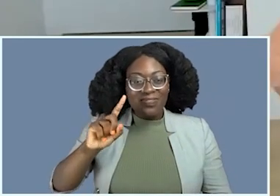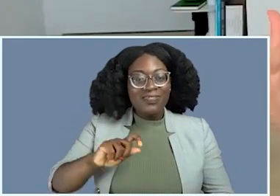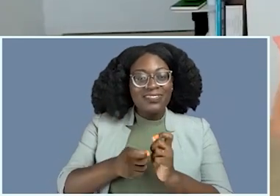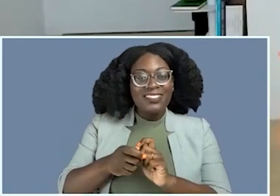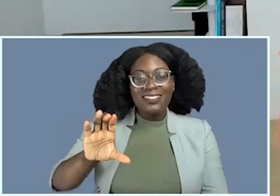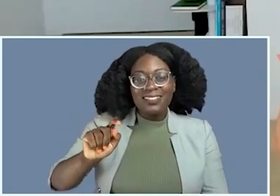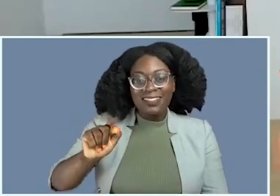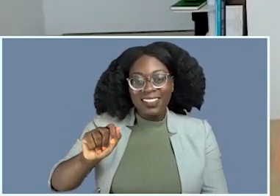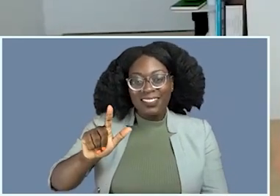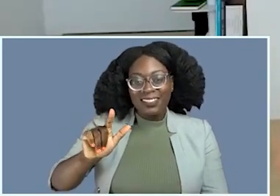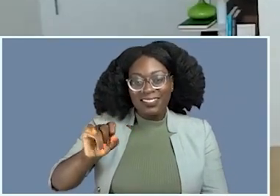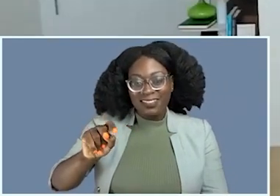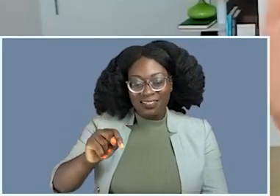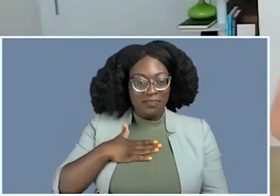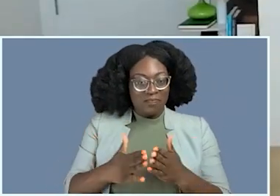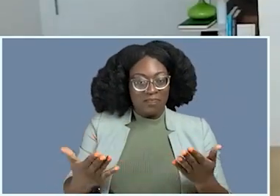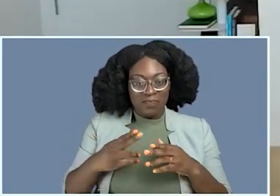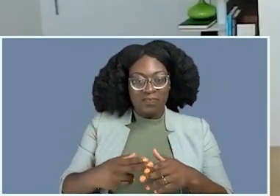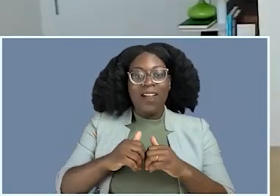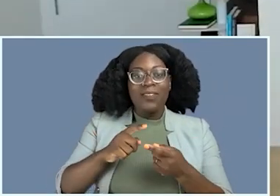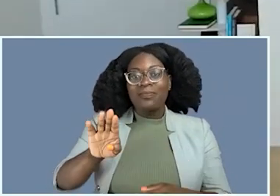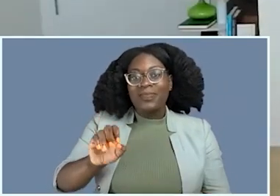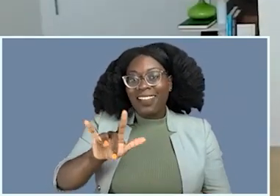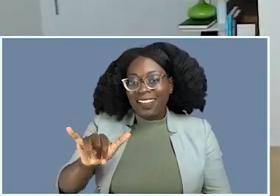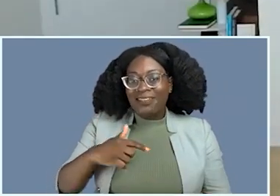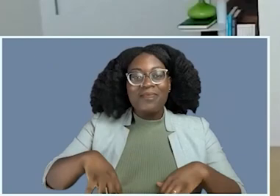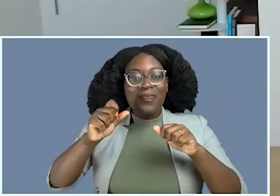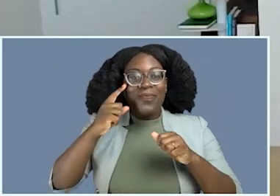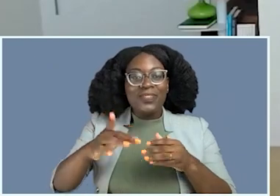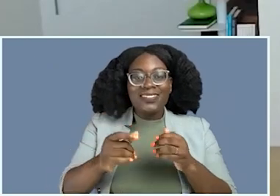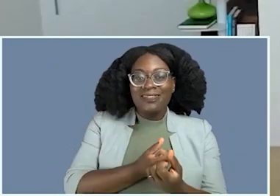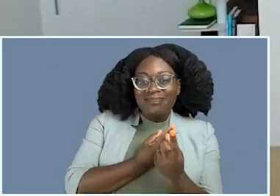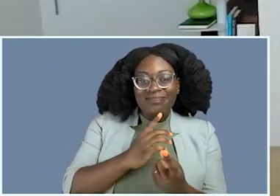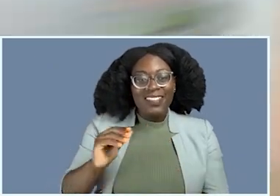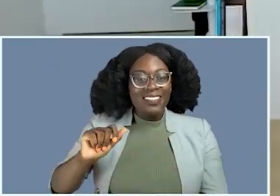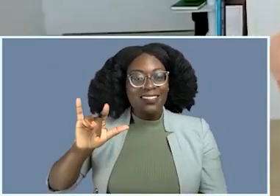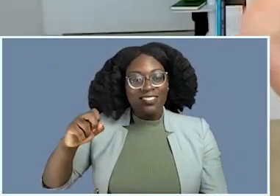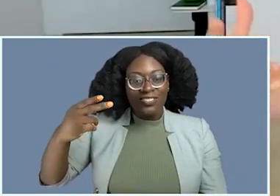and author of. I'm your host of Leading With Empathy & AllyShip. Welcome!